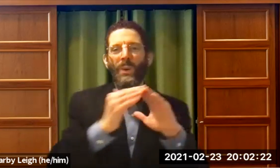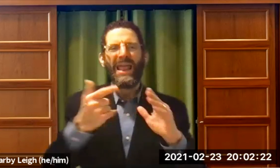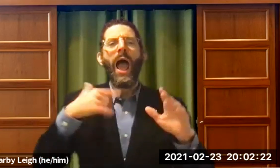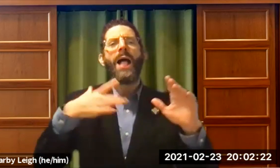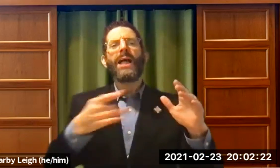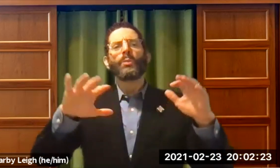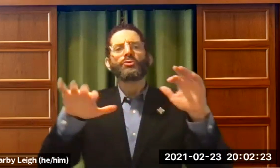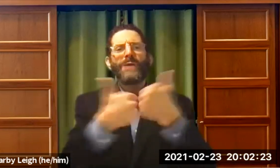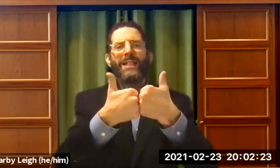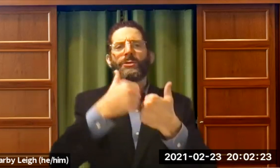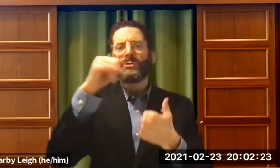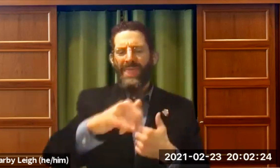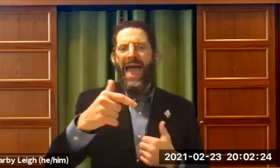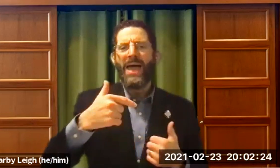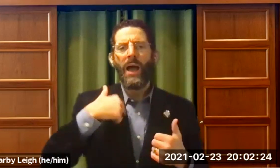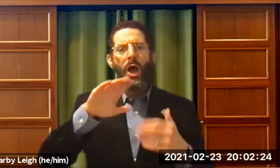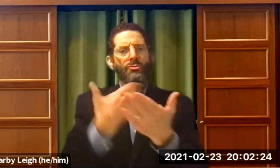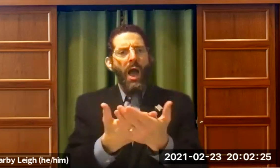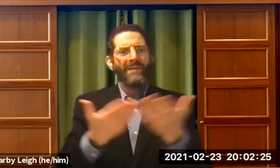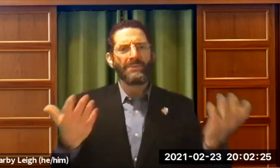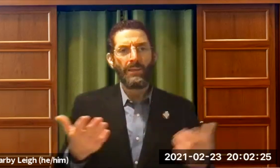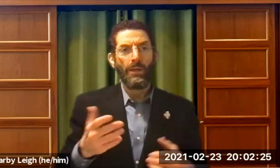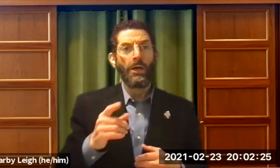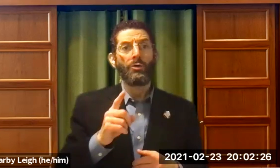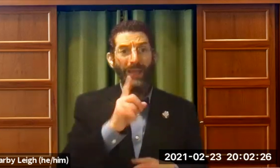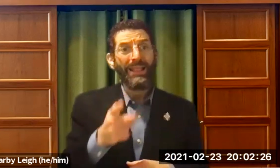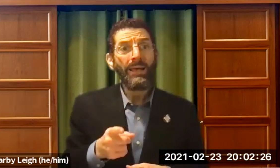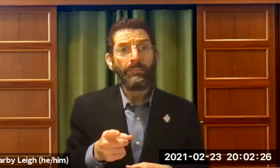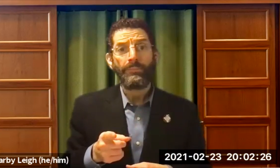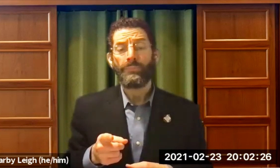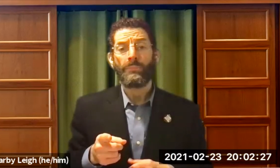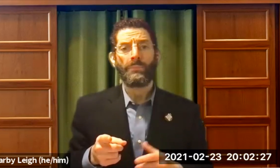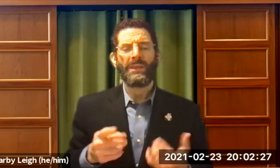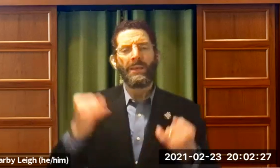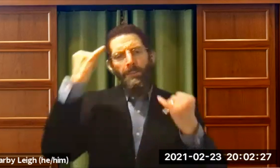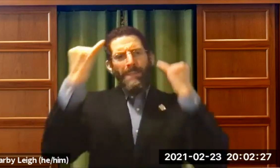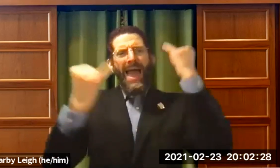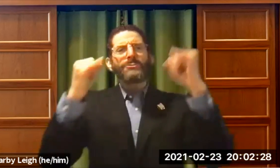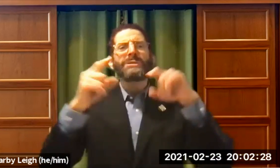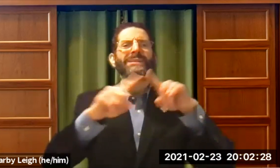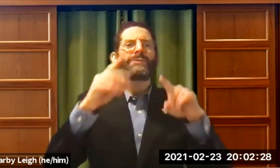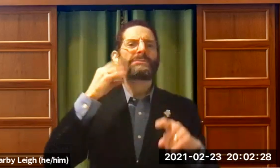We are welcoming. We are welcoming community. Really. We want people to be saying that.